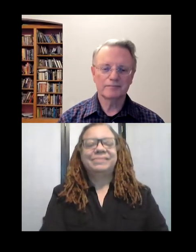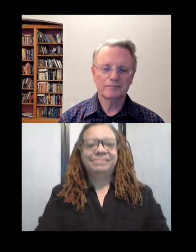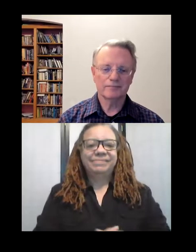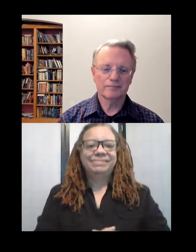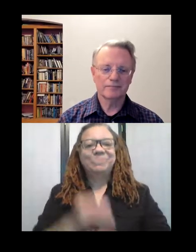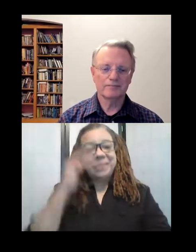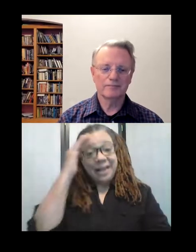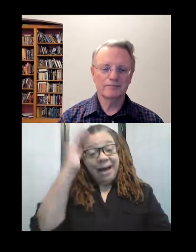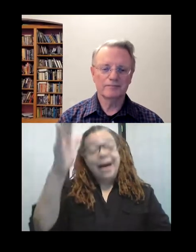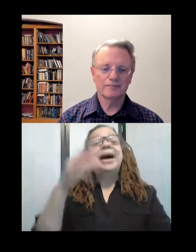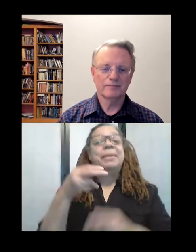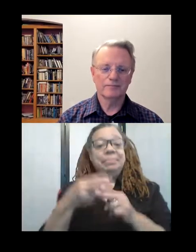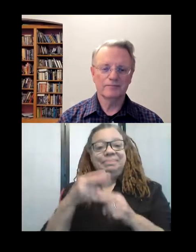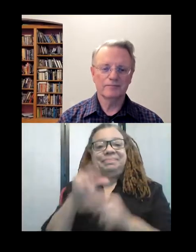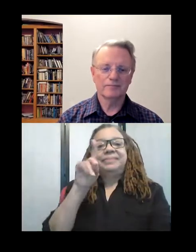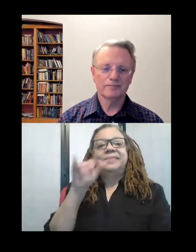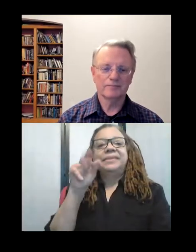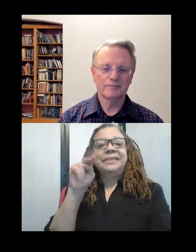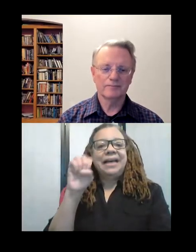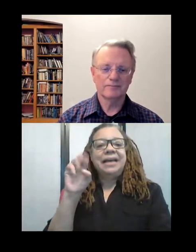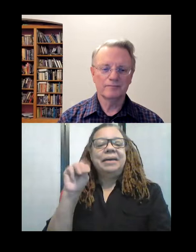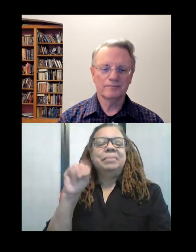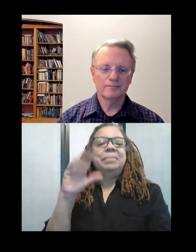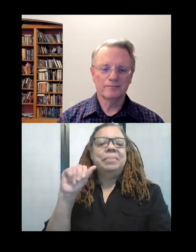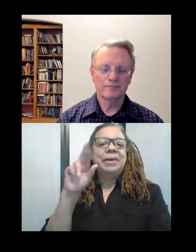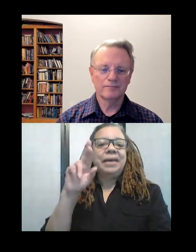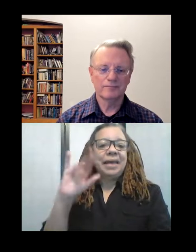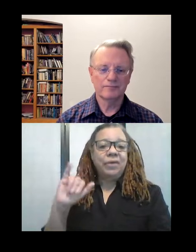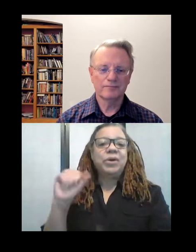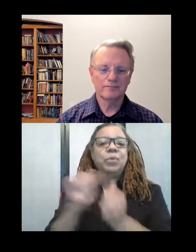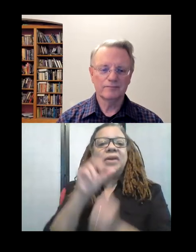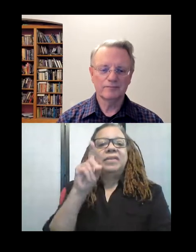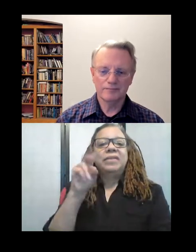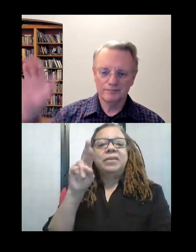Hi! I'm Diane McGary with Dracut Arts. With me today: our co-host Tom McGary,